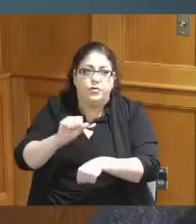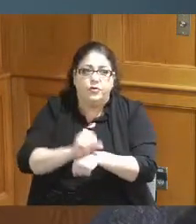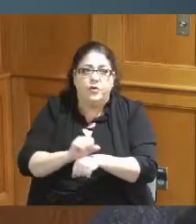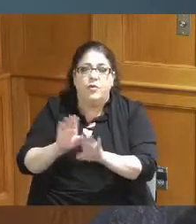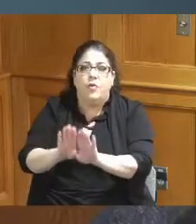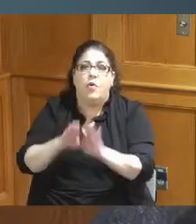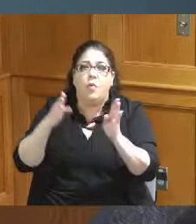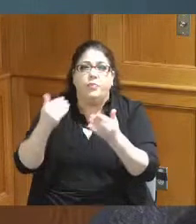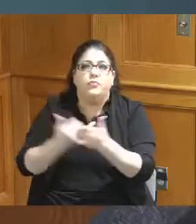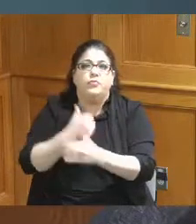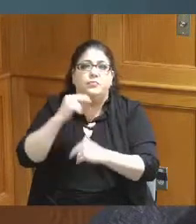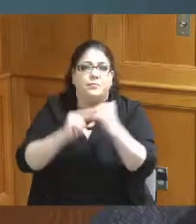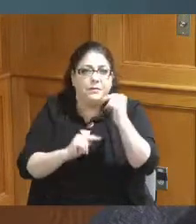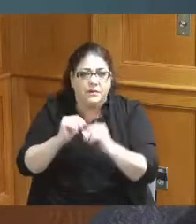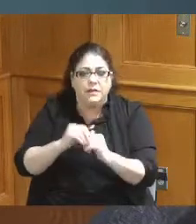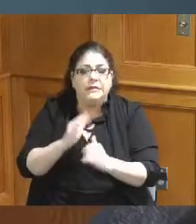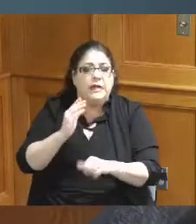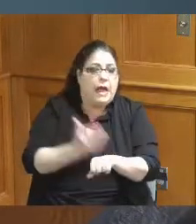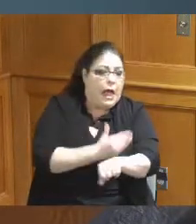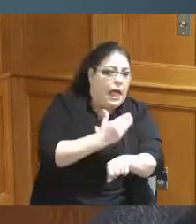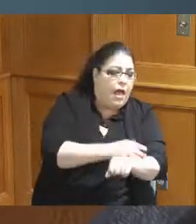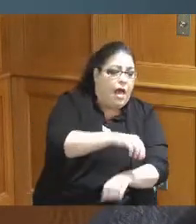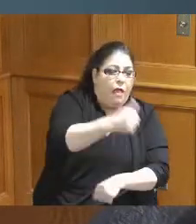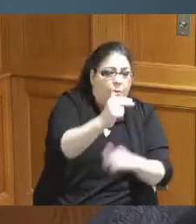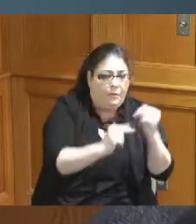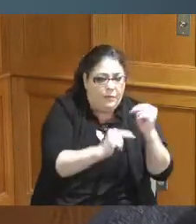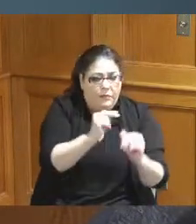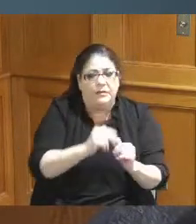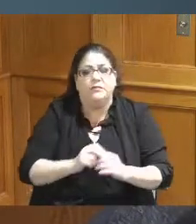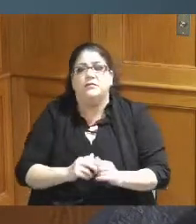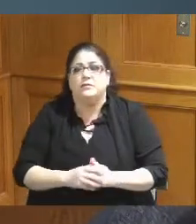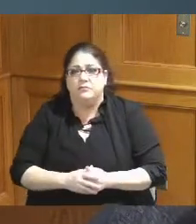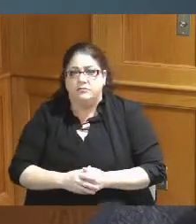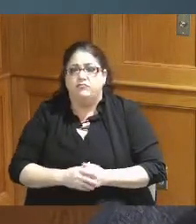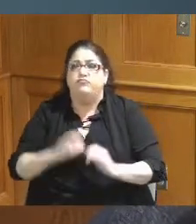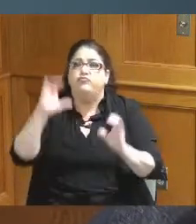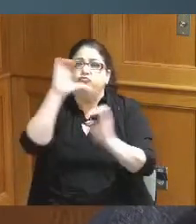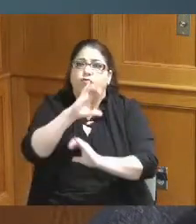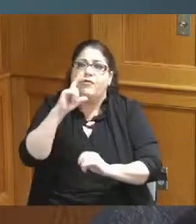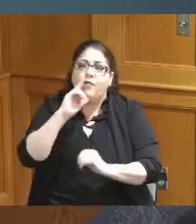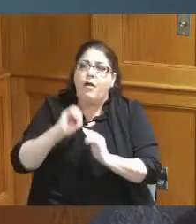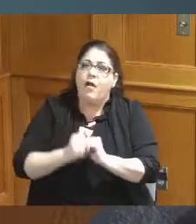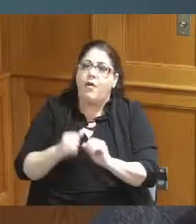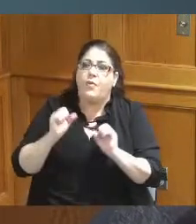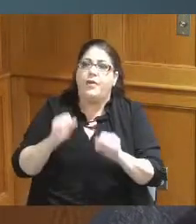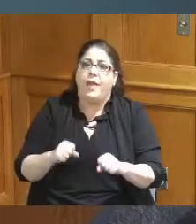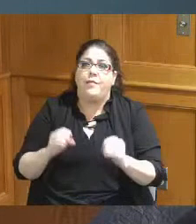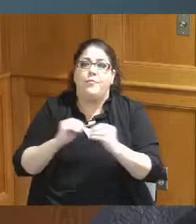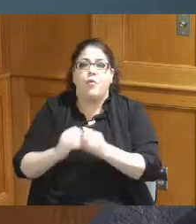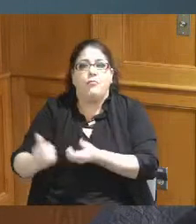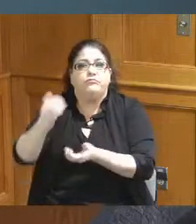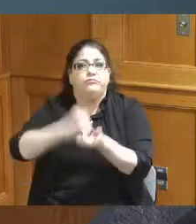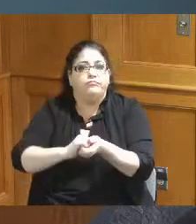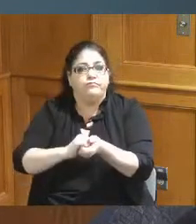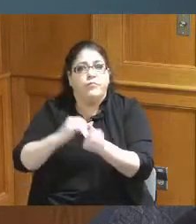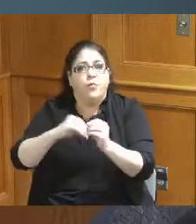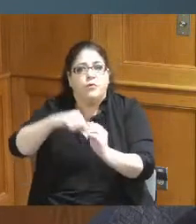facilities updating some facilities and looking at ways that we can partner even more with our board